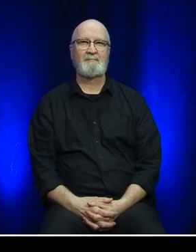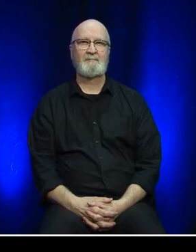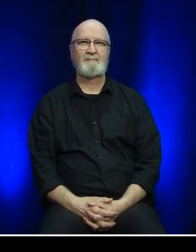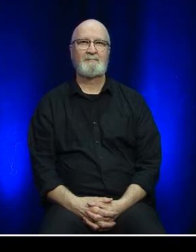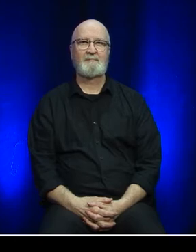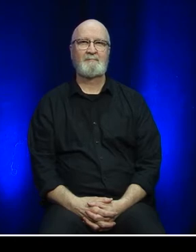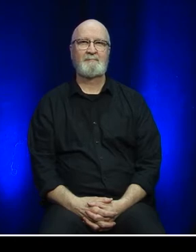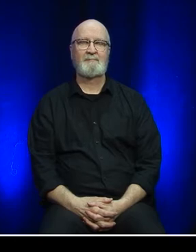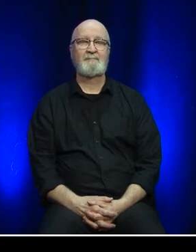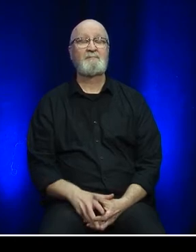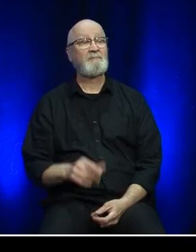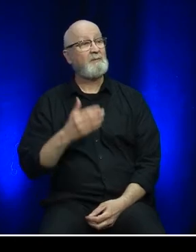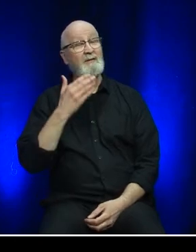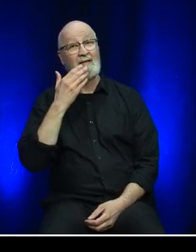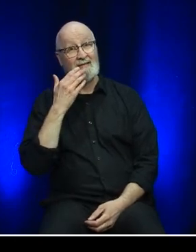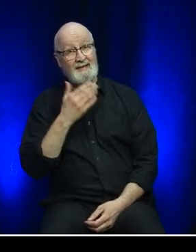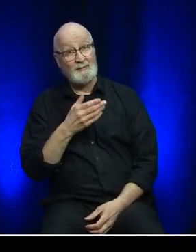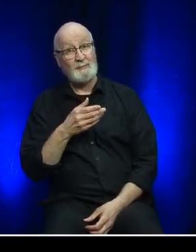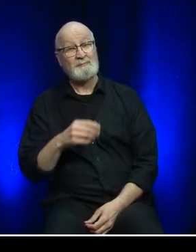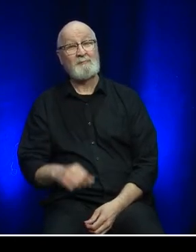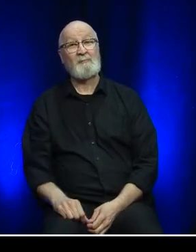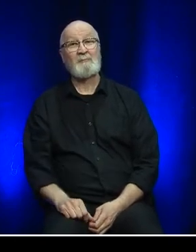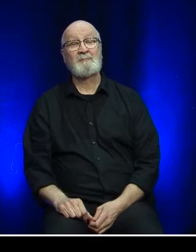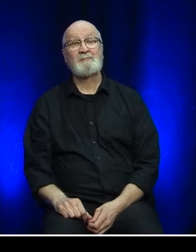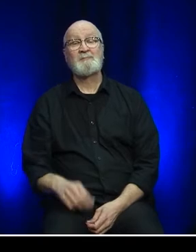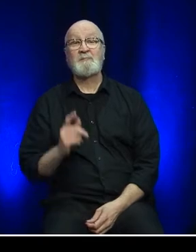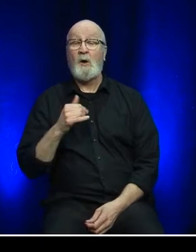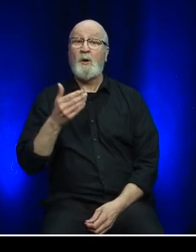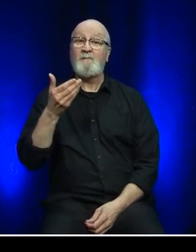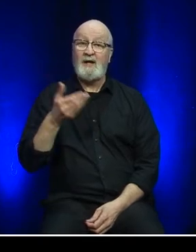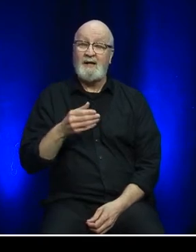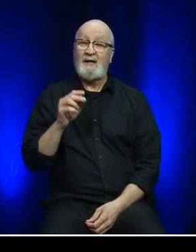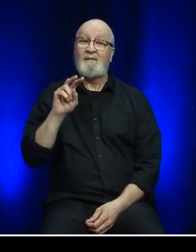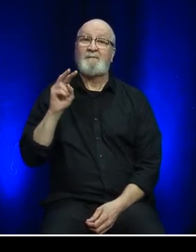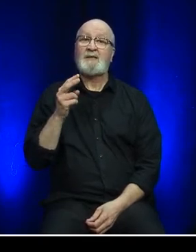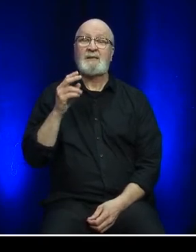Thank you, Murray, I invite our Vice President of Finance